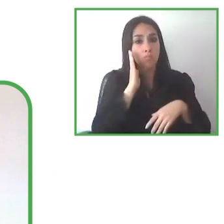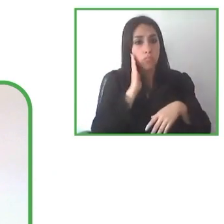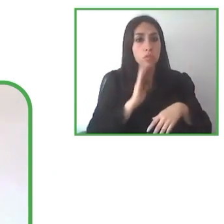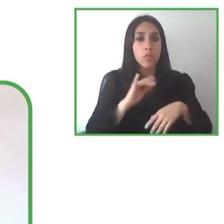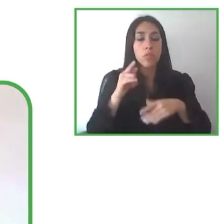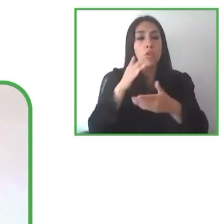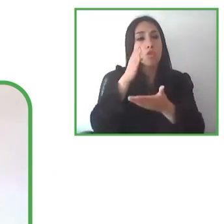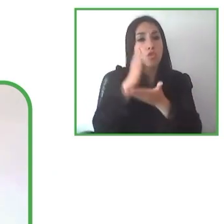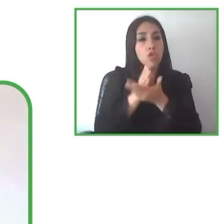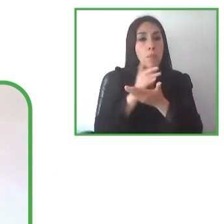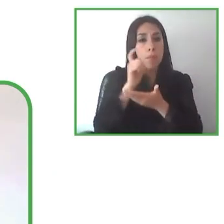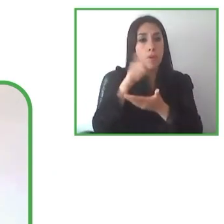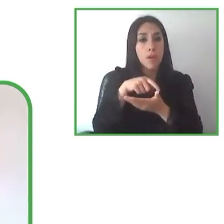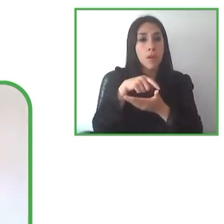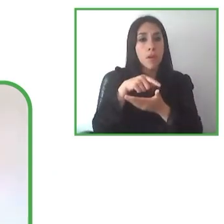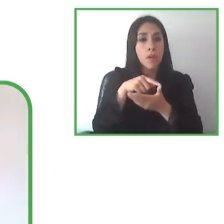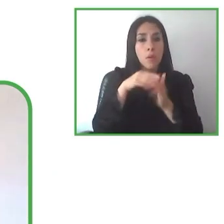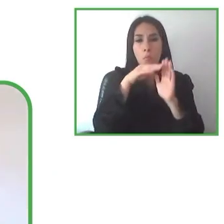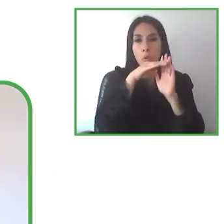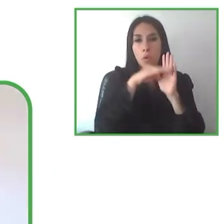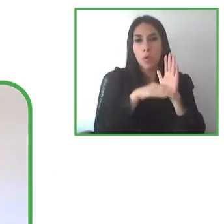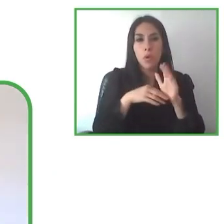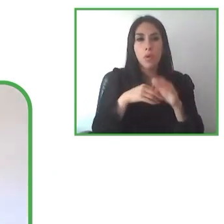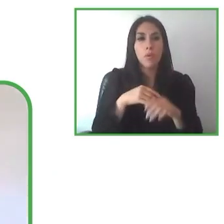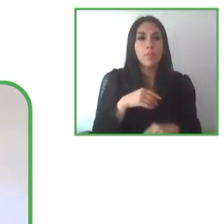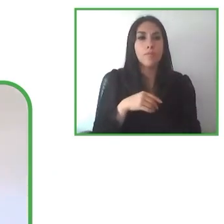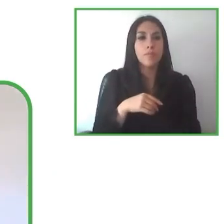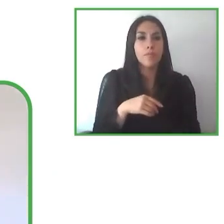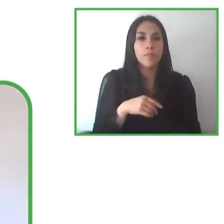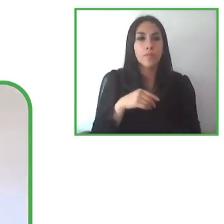Roger Lari from Marina park.